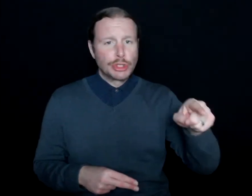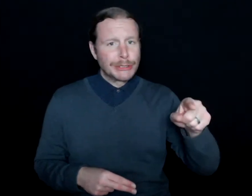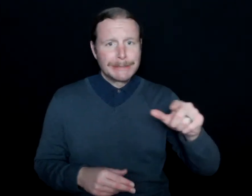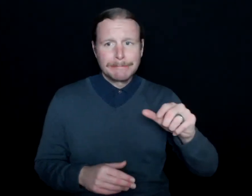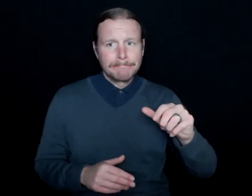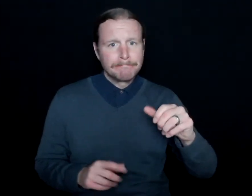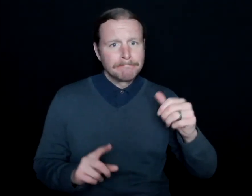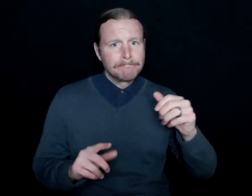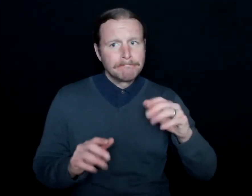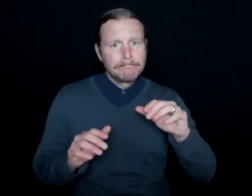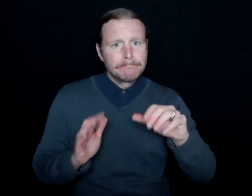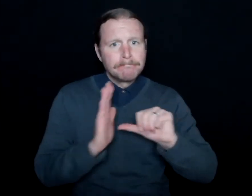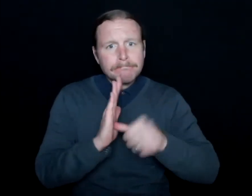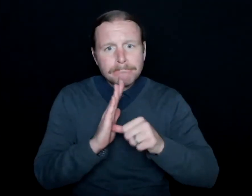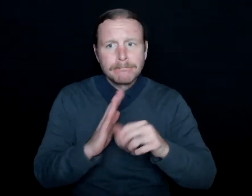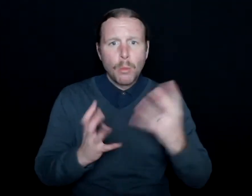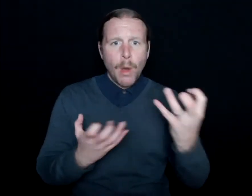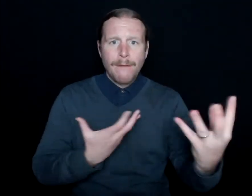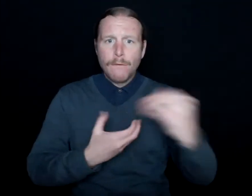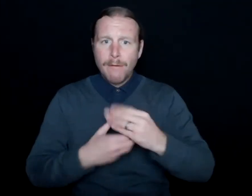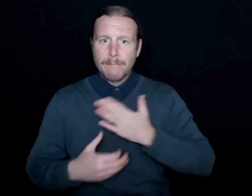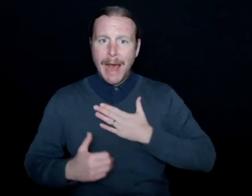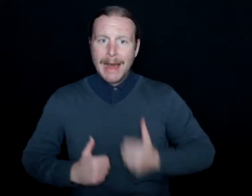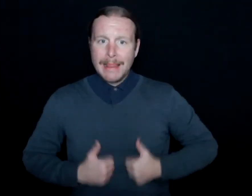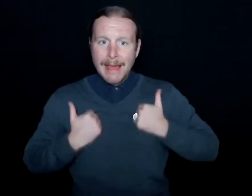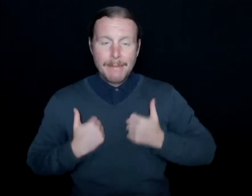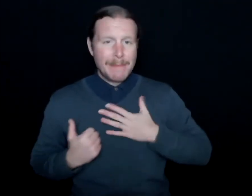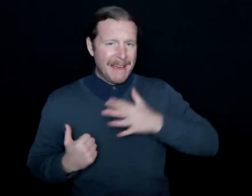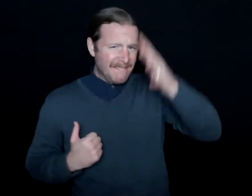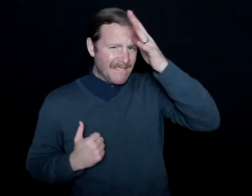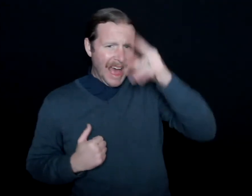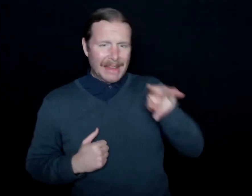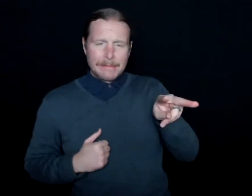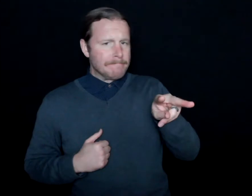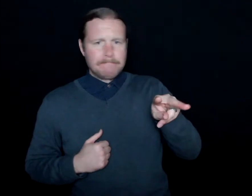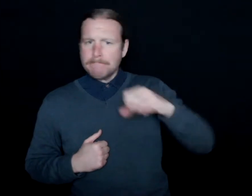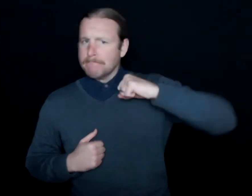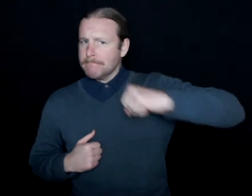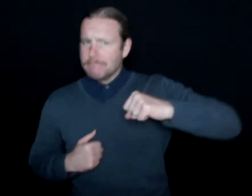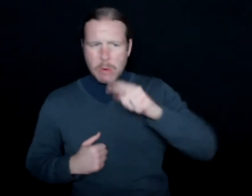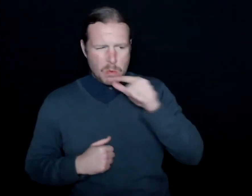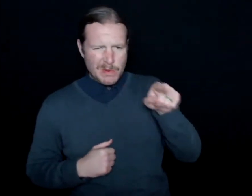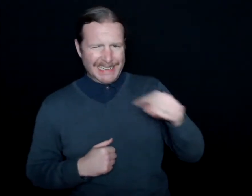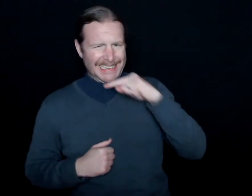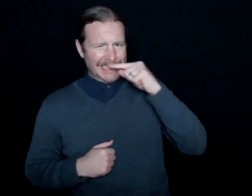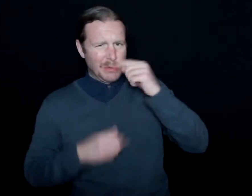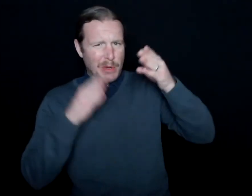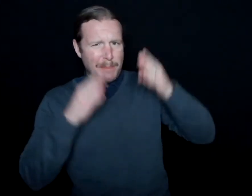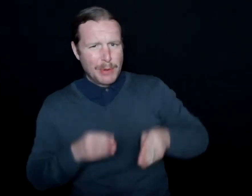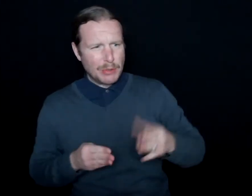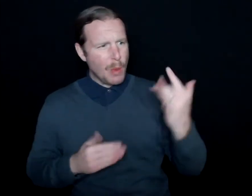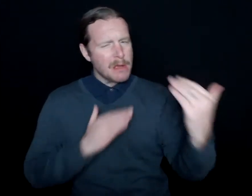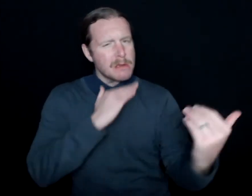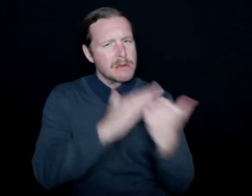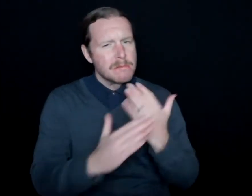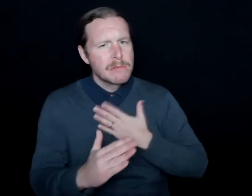to be involved in my life. My father was apprehensive, and like, who is this hearing person wanting to be in our life?